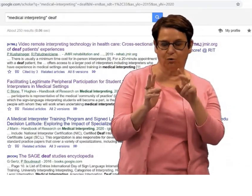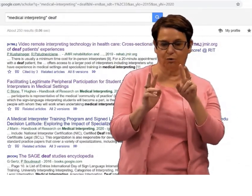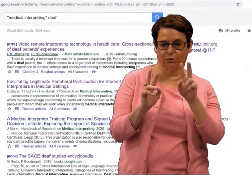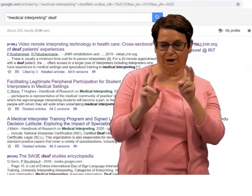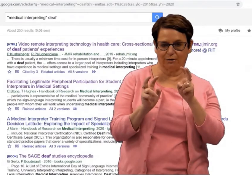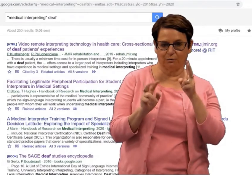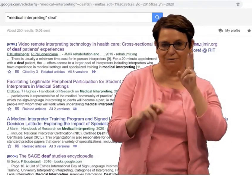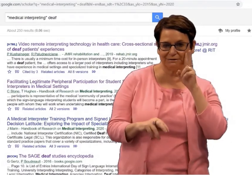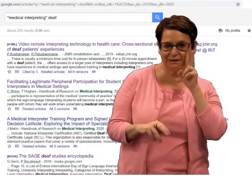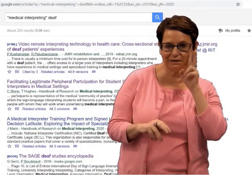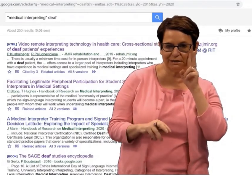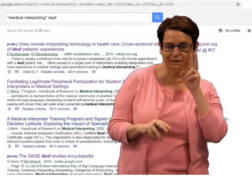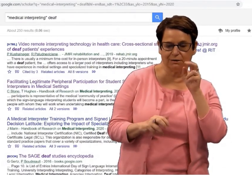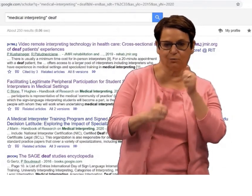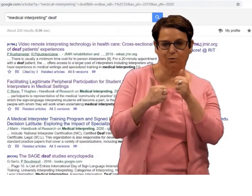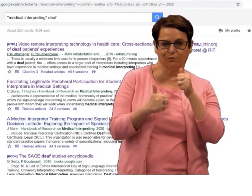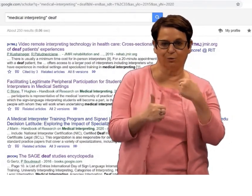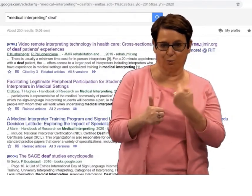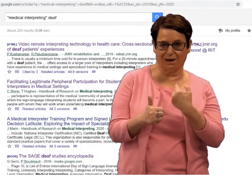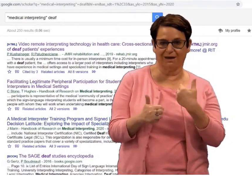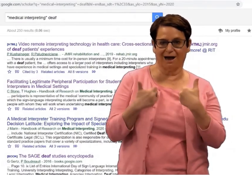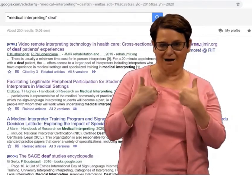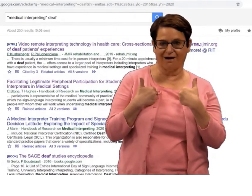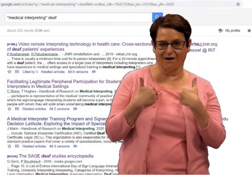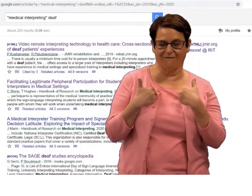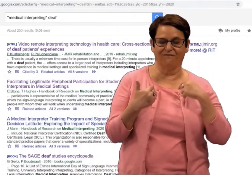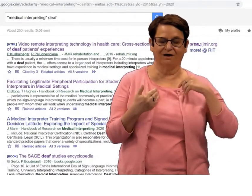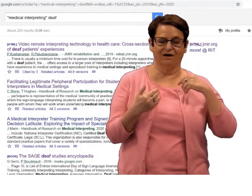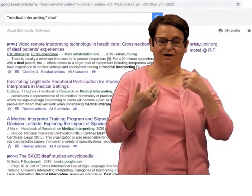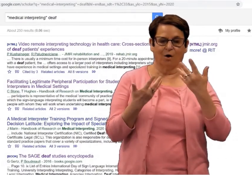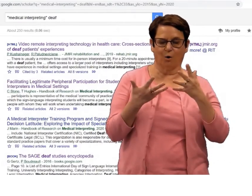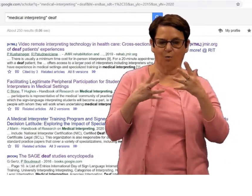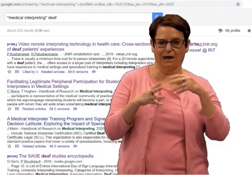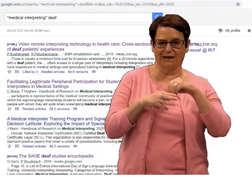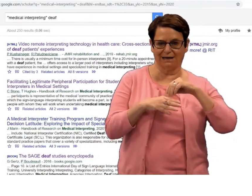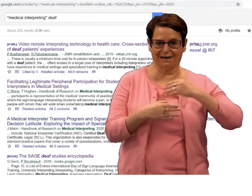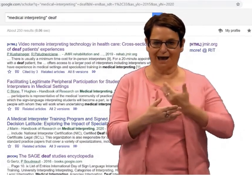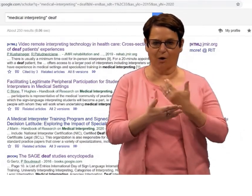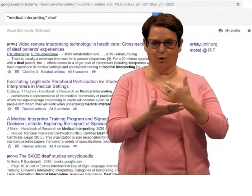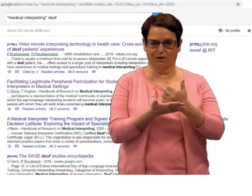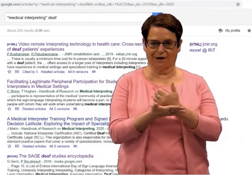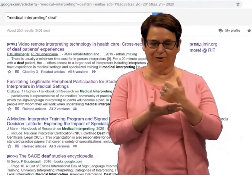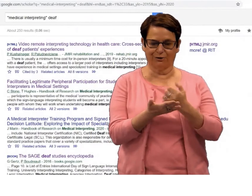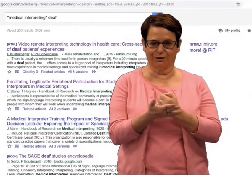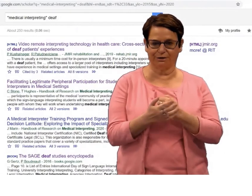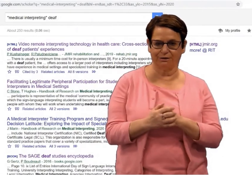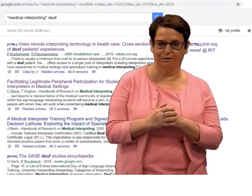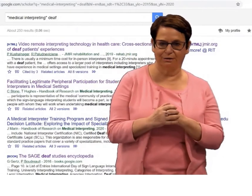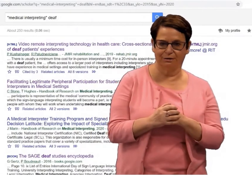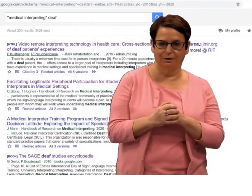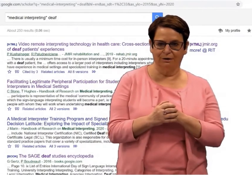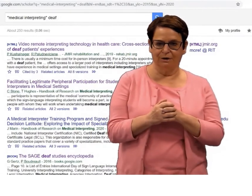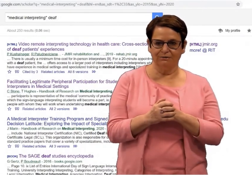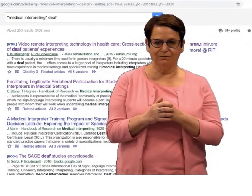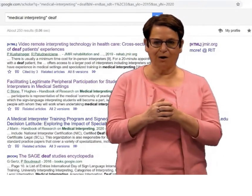title or a journal title to see if we already have it in our collection.